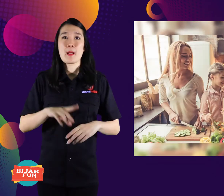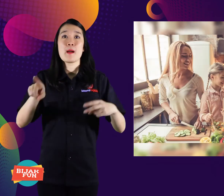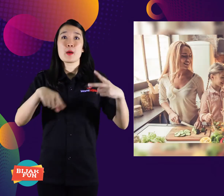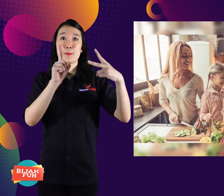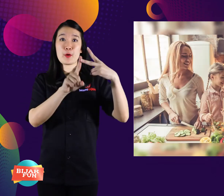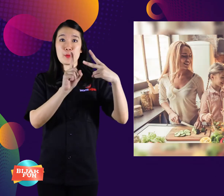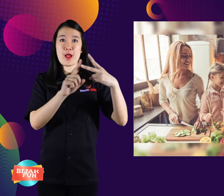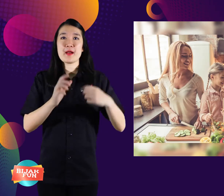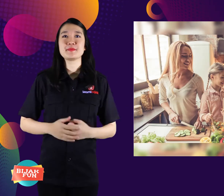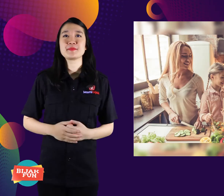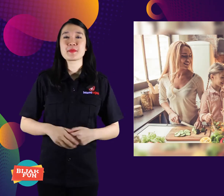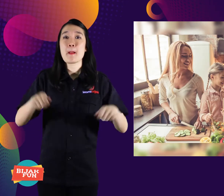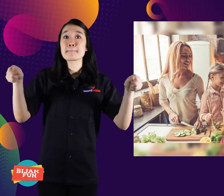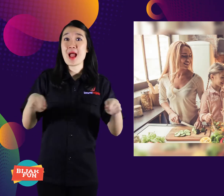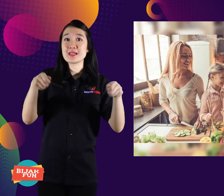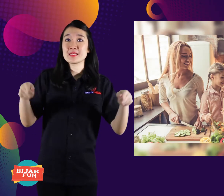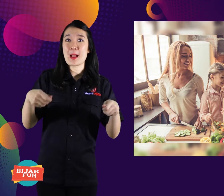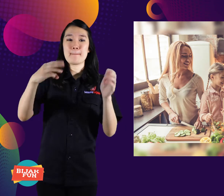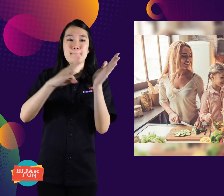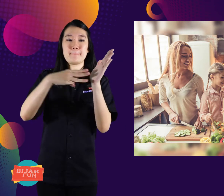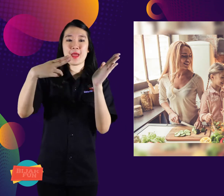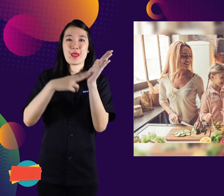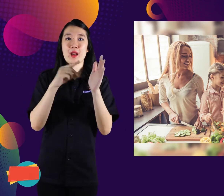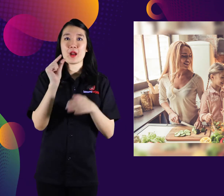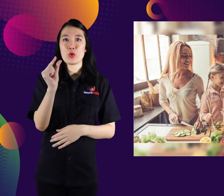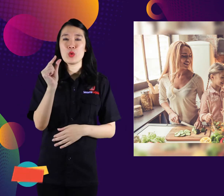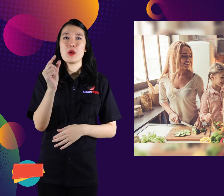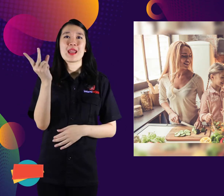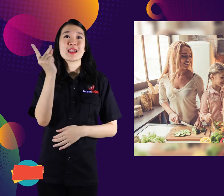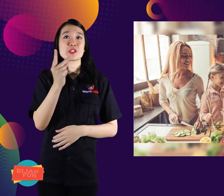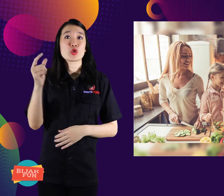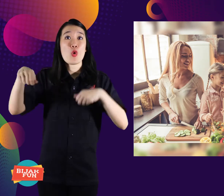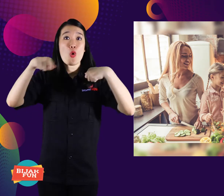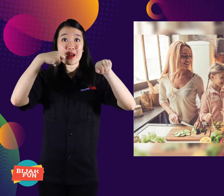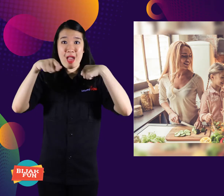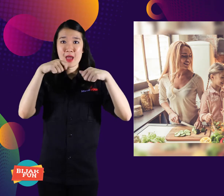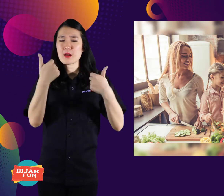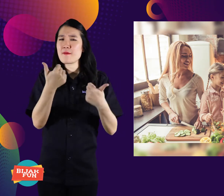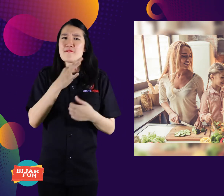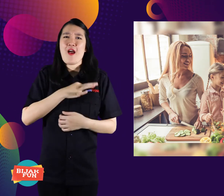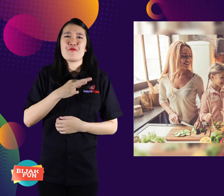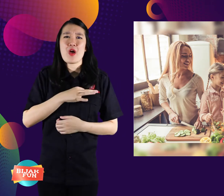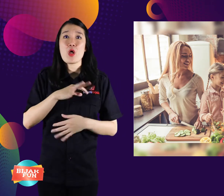2. Cook your favorite restaurant menu